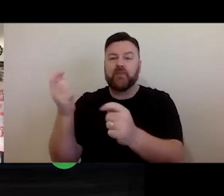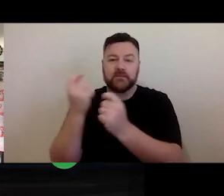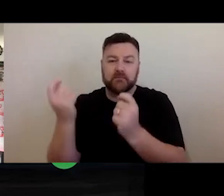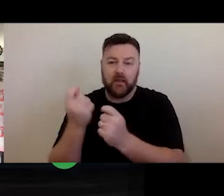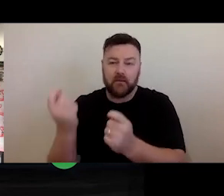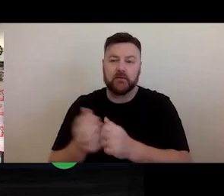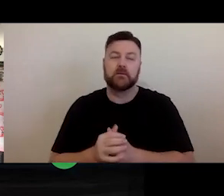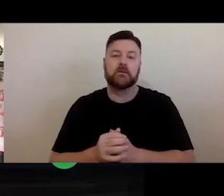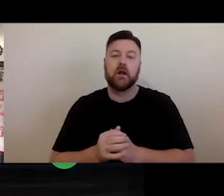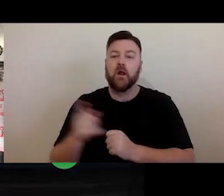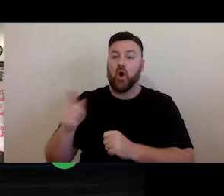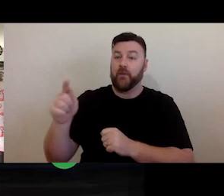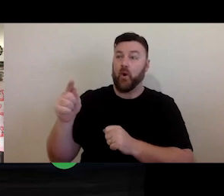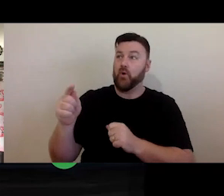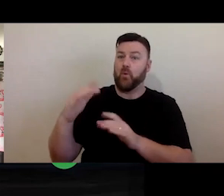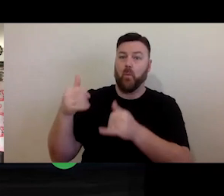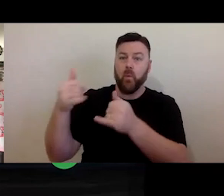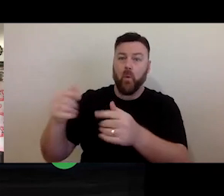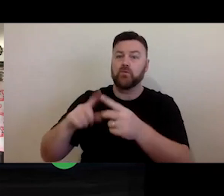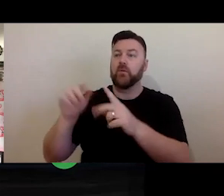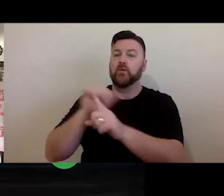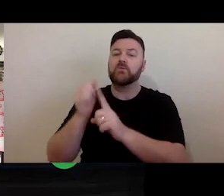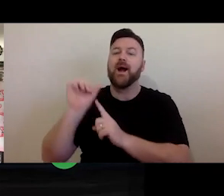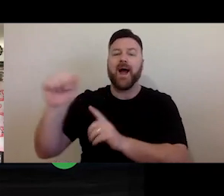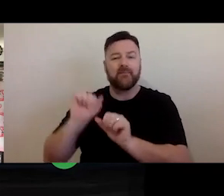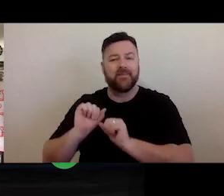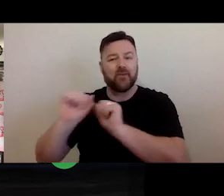awards and situations often will have a licensing arrangement in